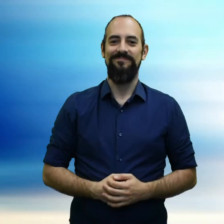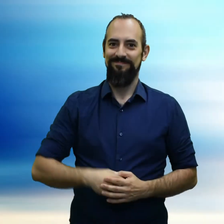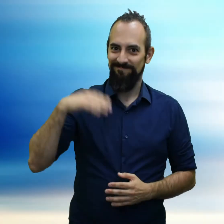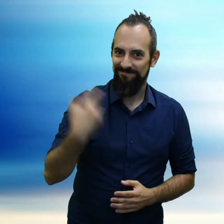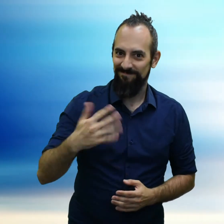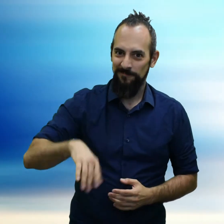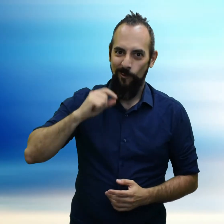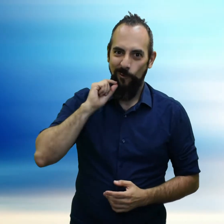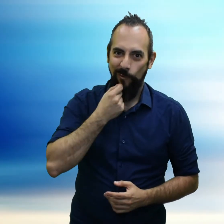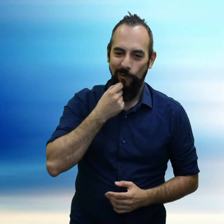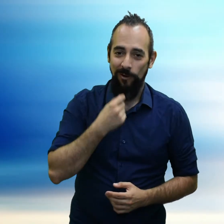Pretty cool, huh?